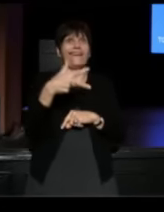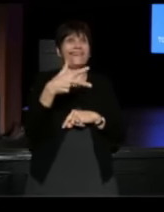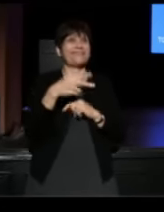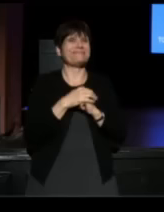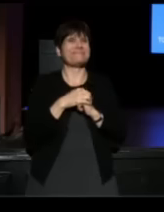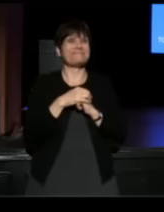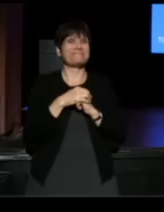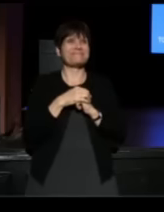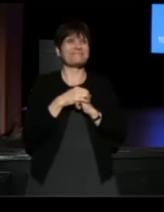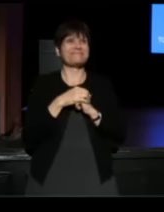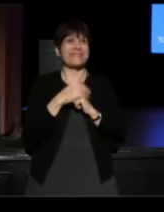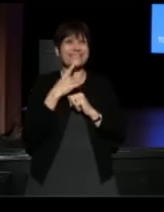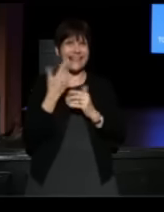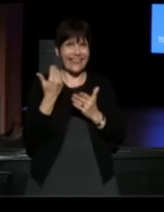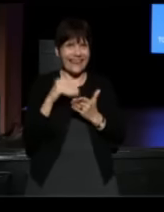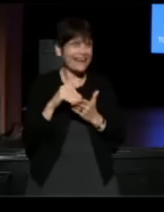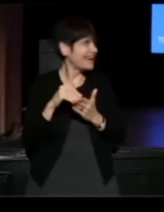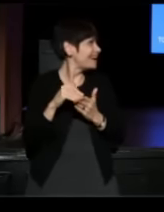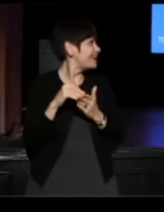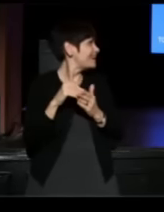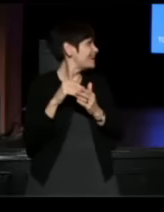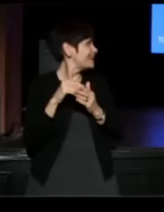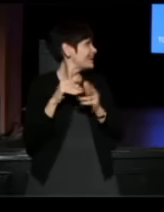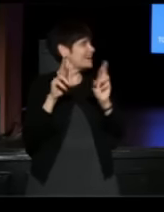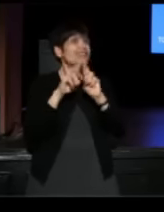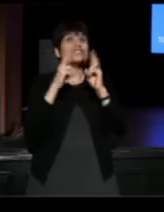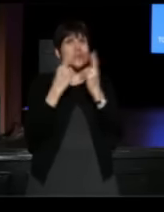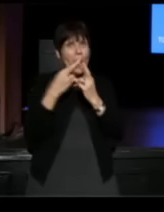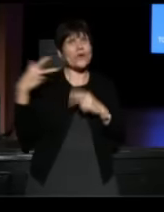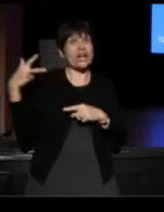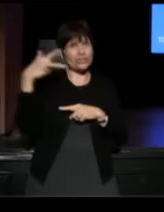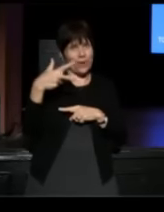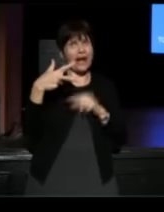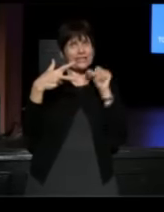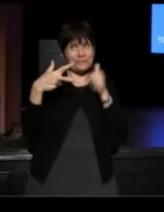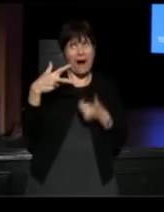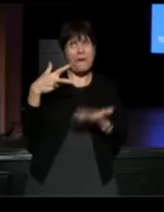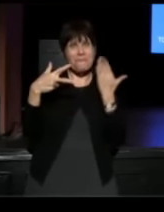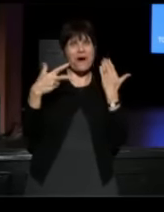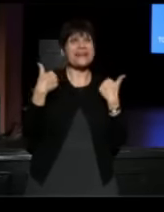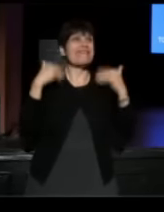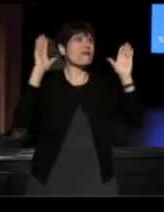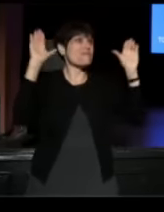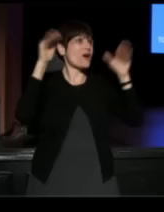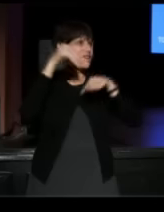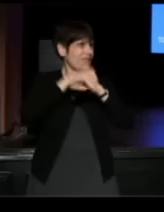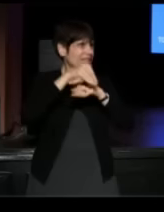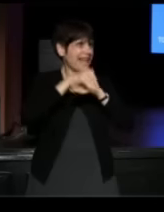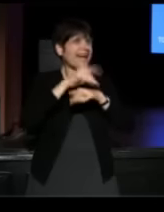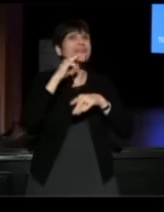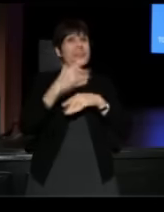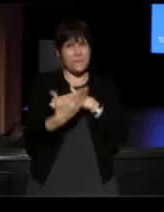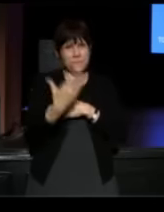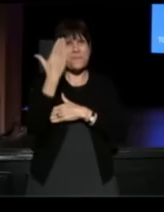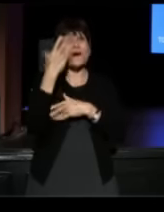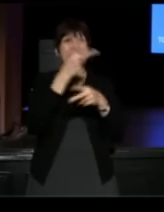(clapping) I'll say that again. There'll be a donut truck tomorrow morning, so have a wonderful night because you know in the morning we're going to take care of you.